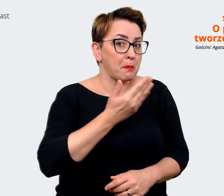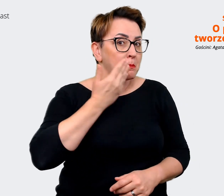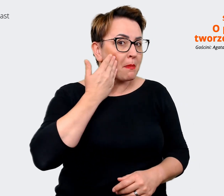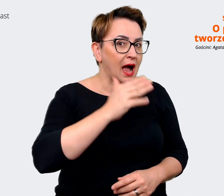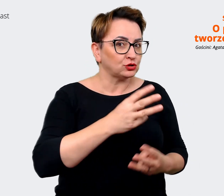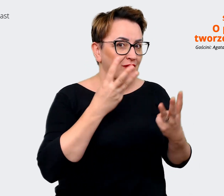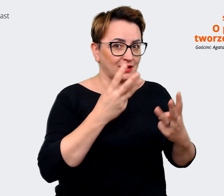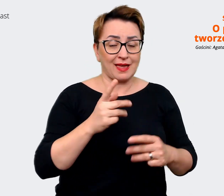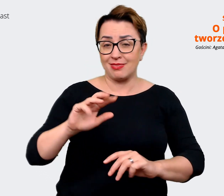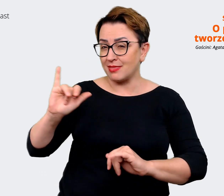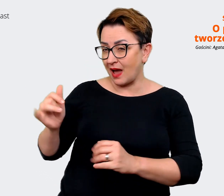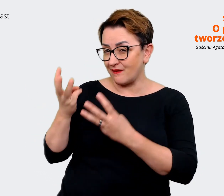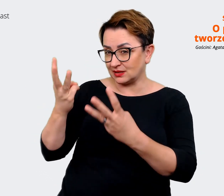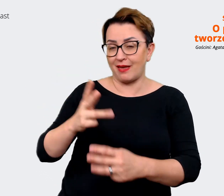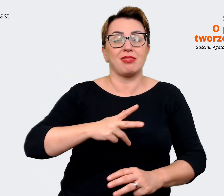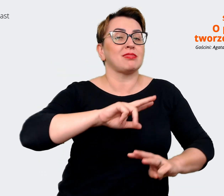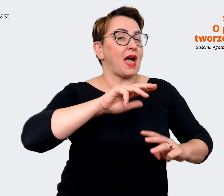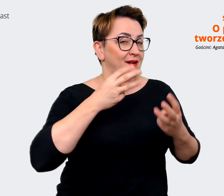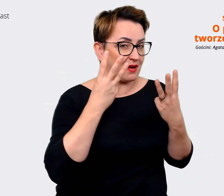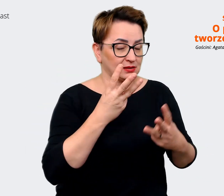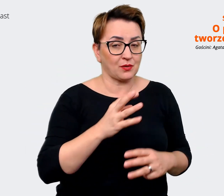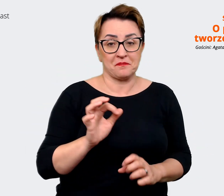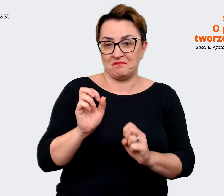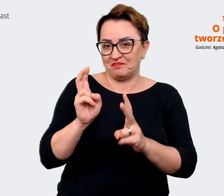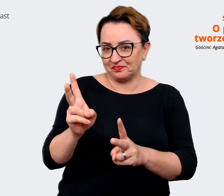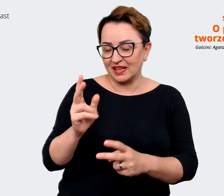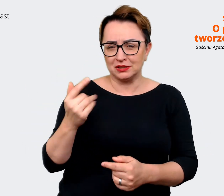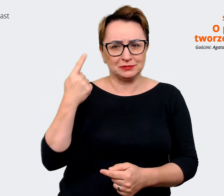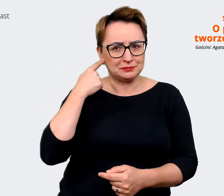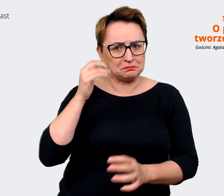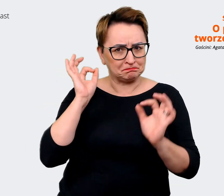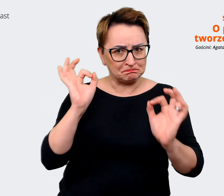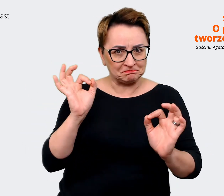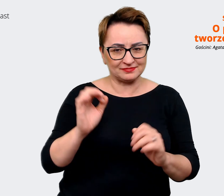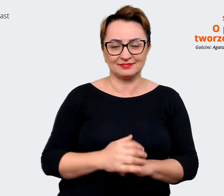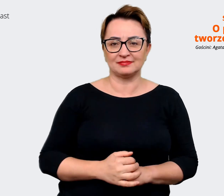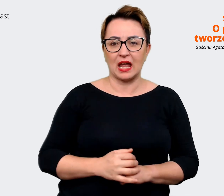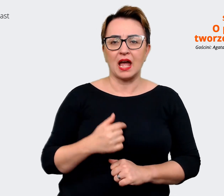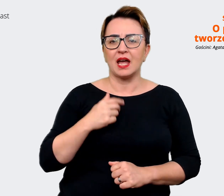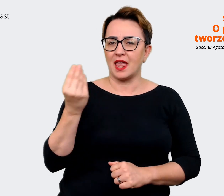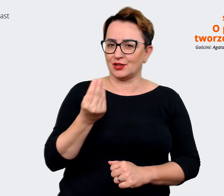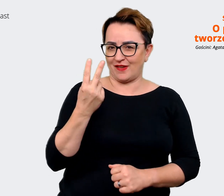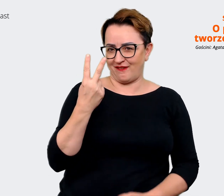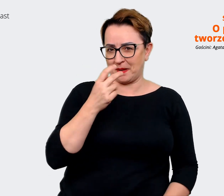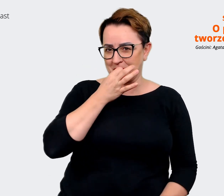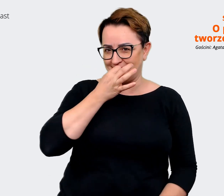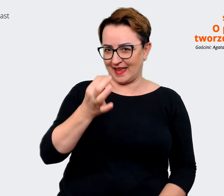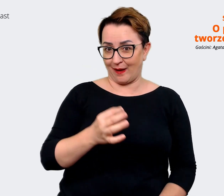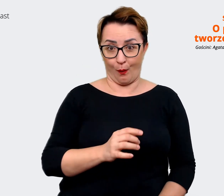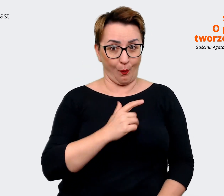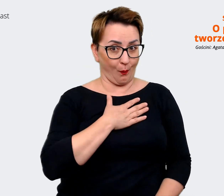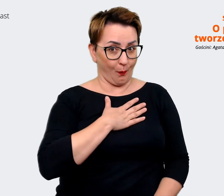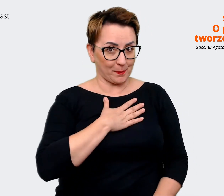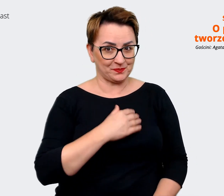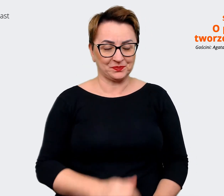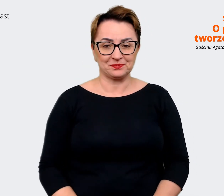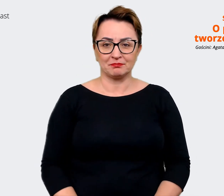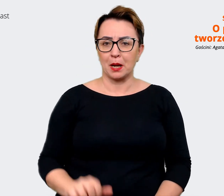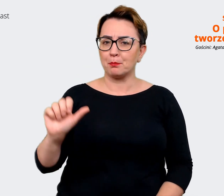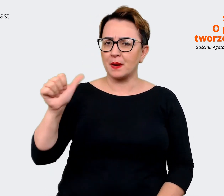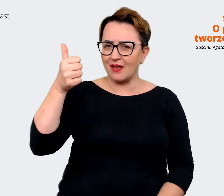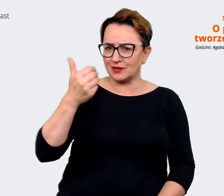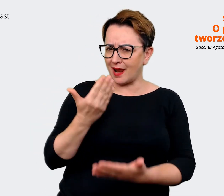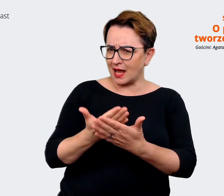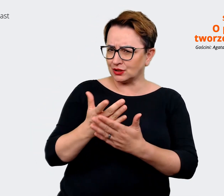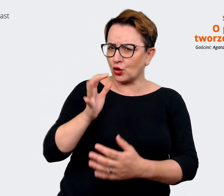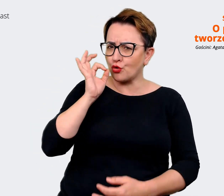Great, that sounds fantastic. I have two more questions for you. The first one is, why is it good to be here? What does Allegro mean to you?